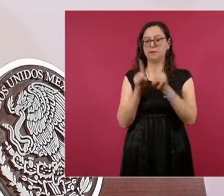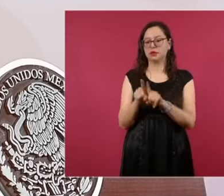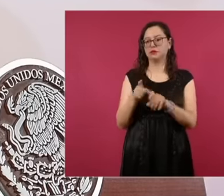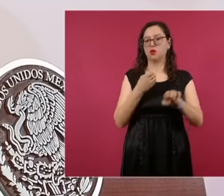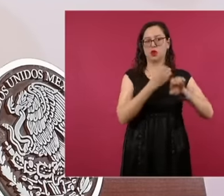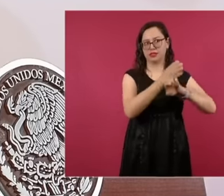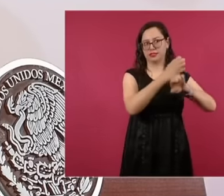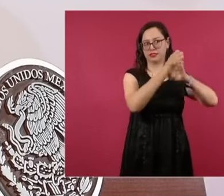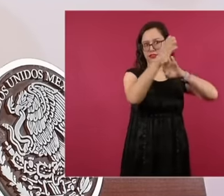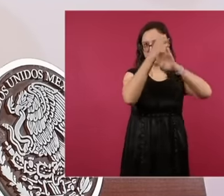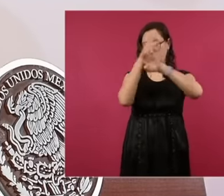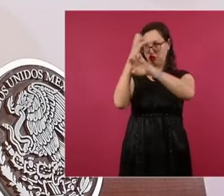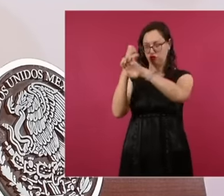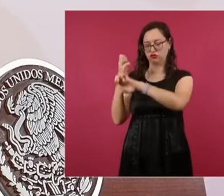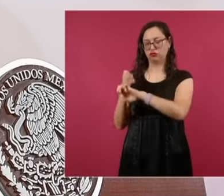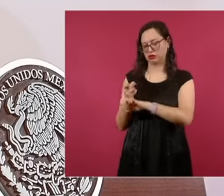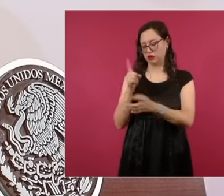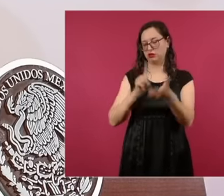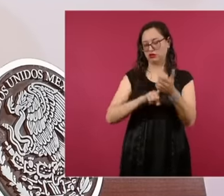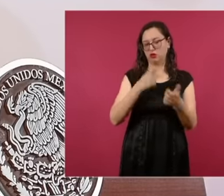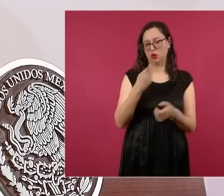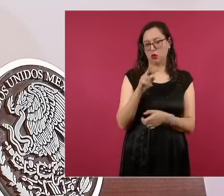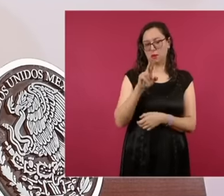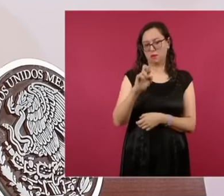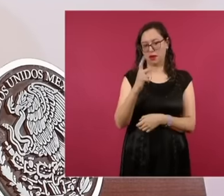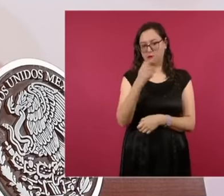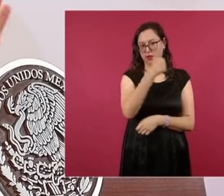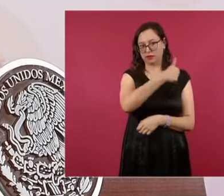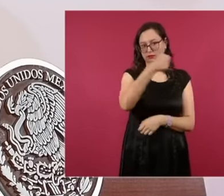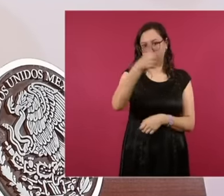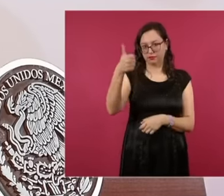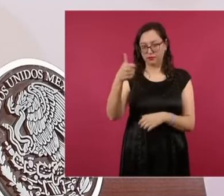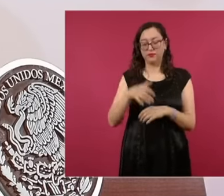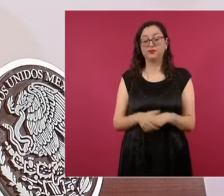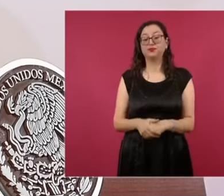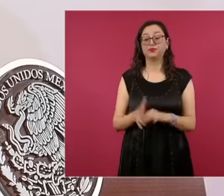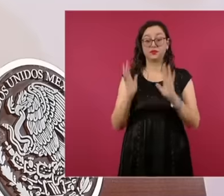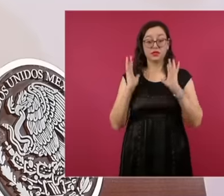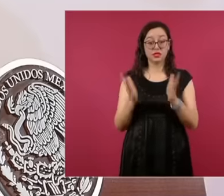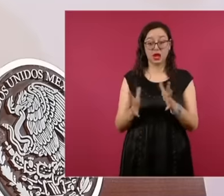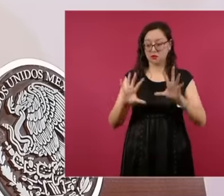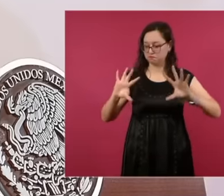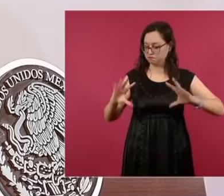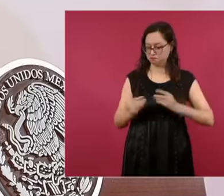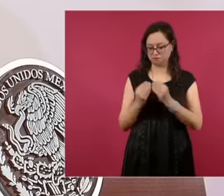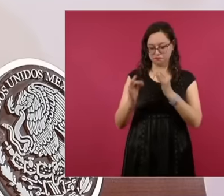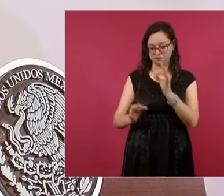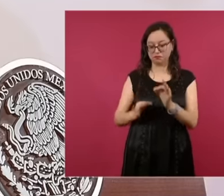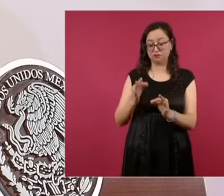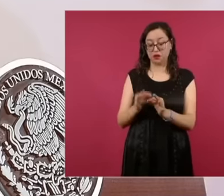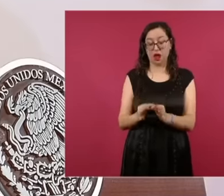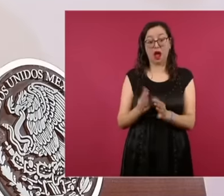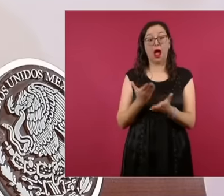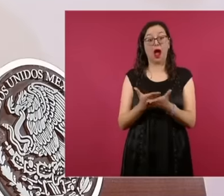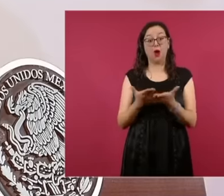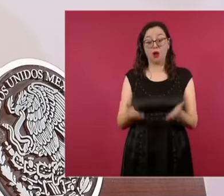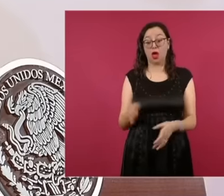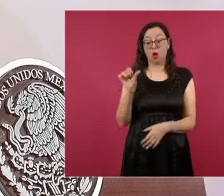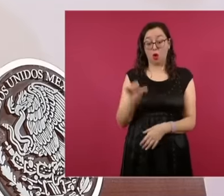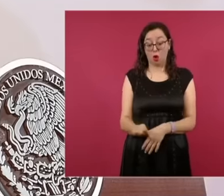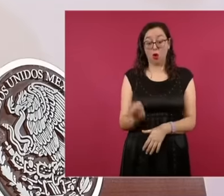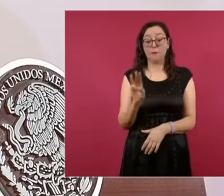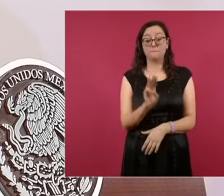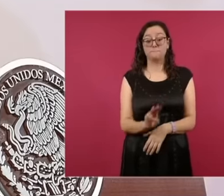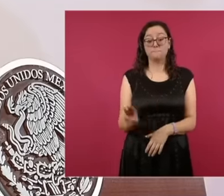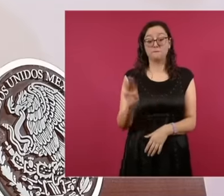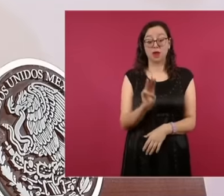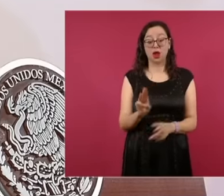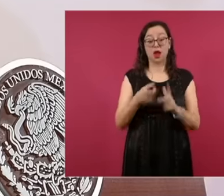have already concluded that the counting begins today in the